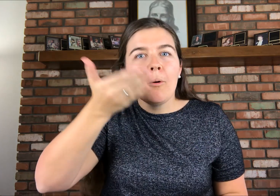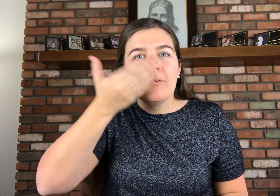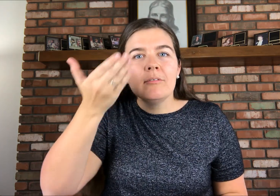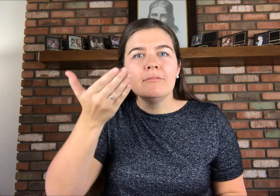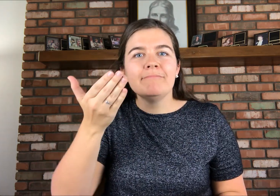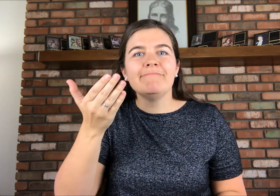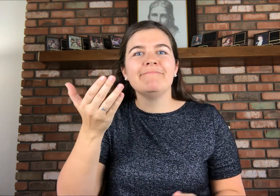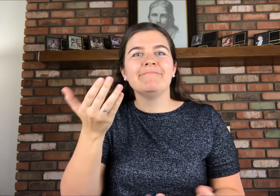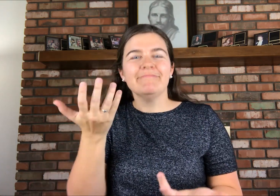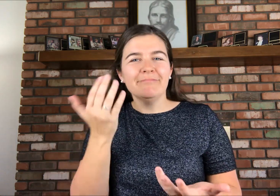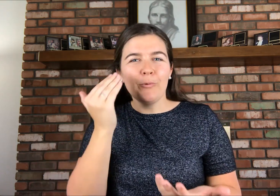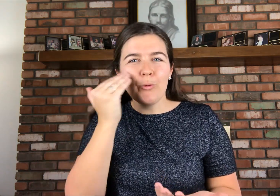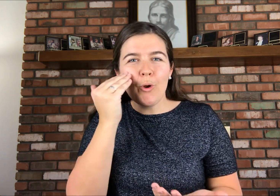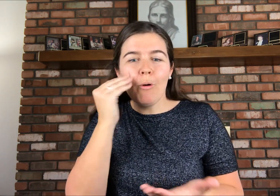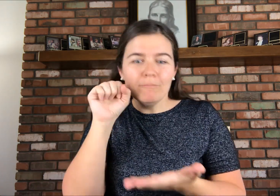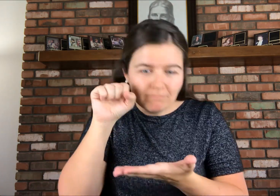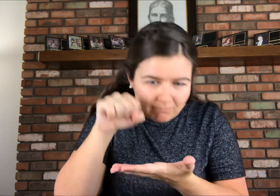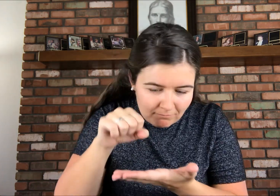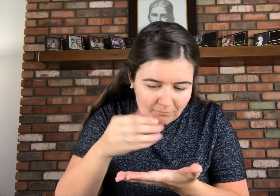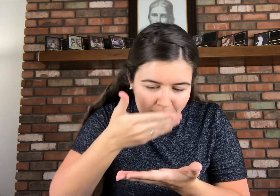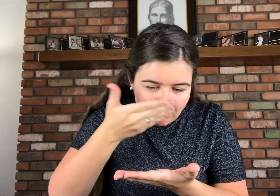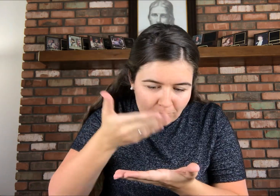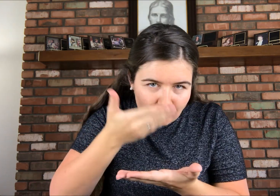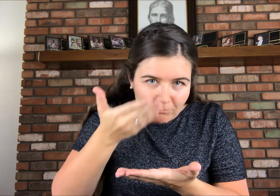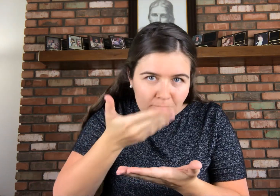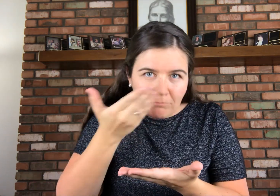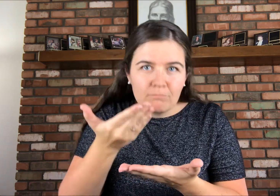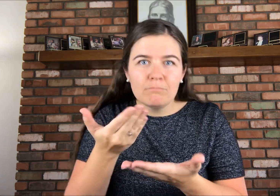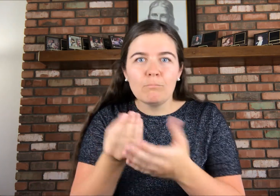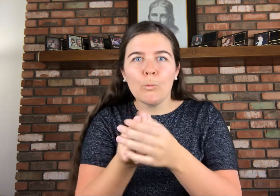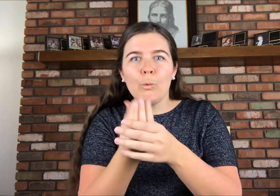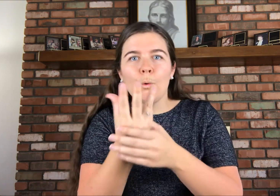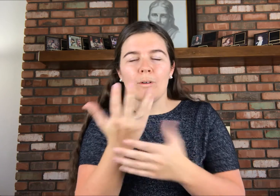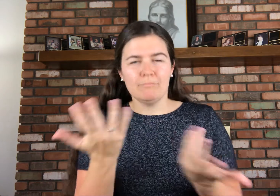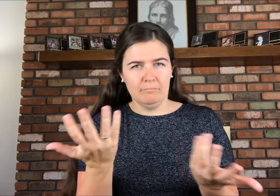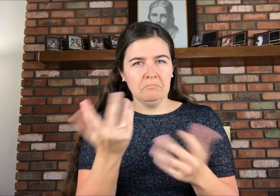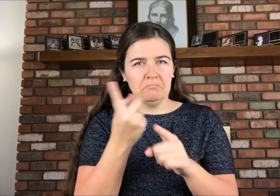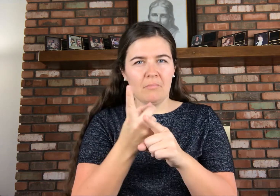(you know like when you bow your head to smell a flower?)